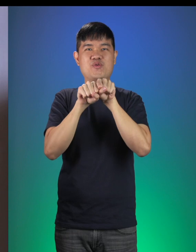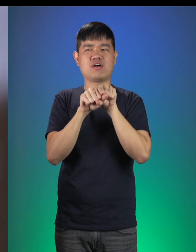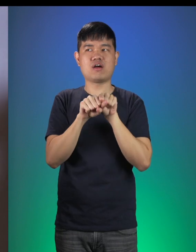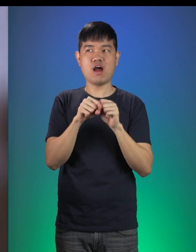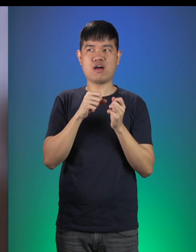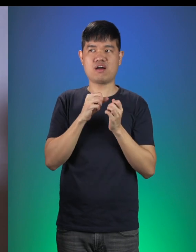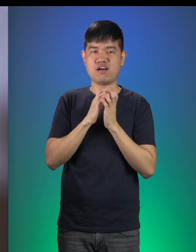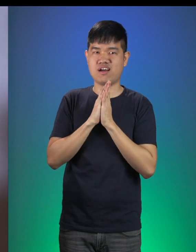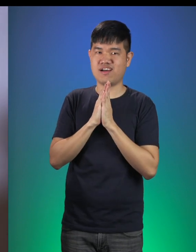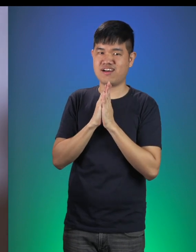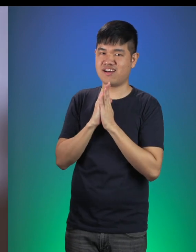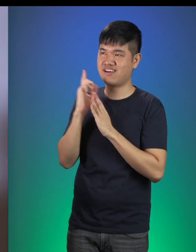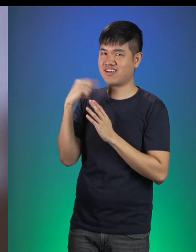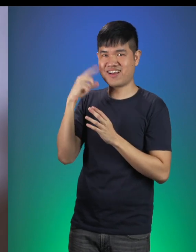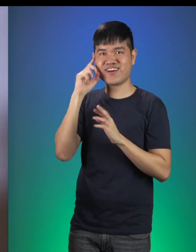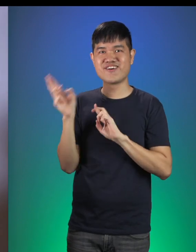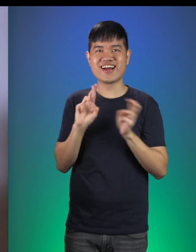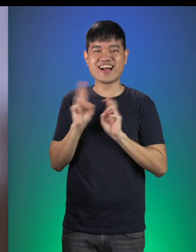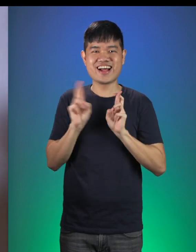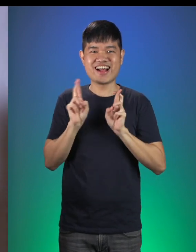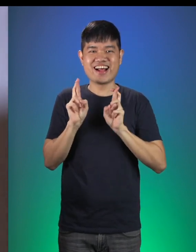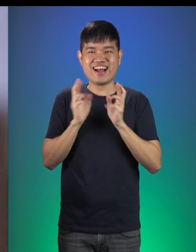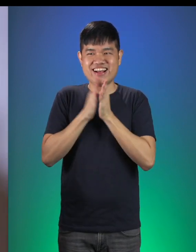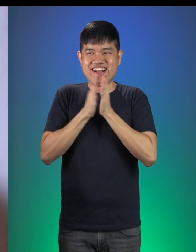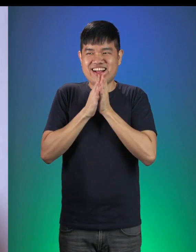I hear it! I think it’s ready! Hehe...Hoho...